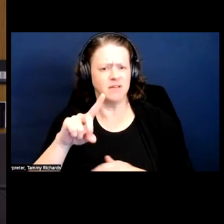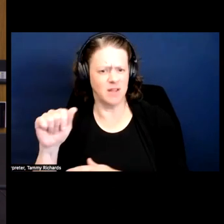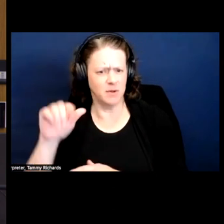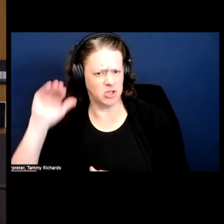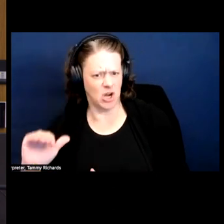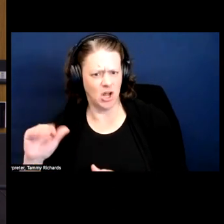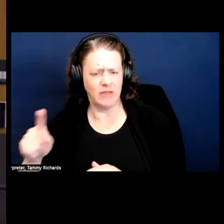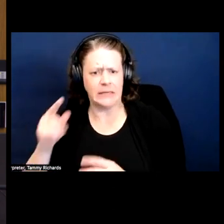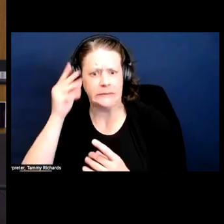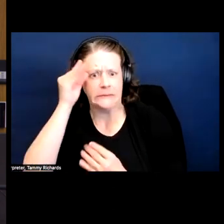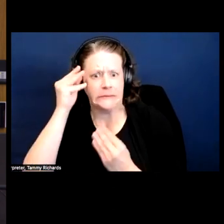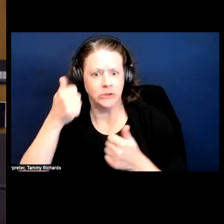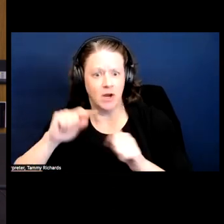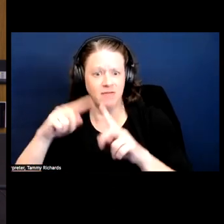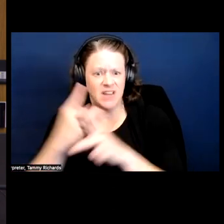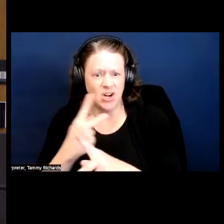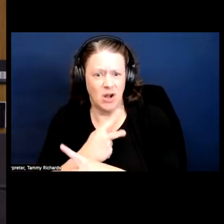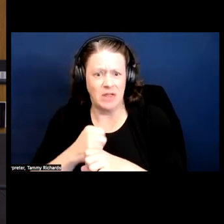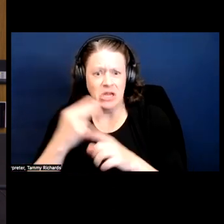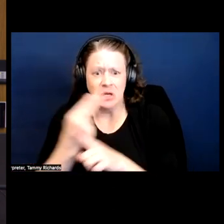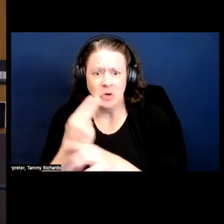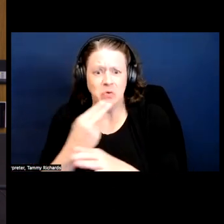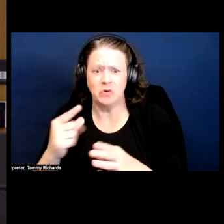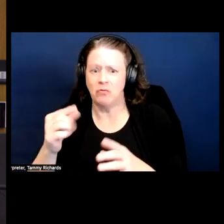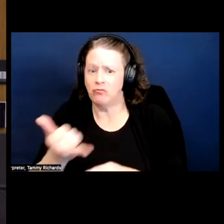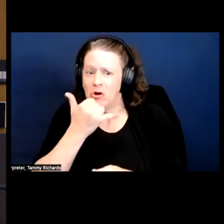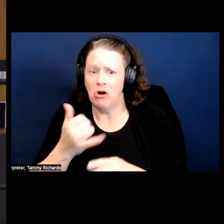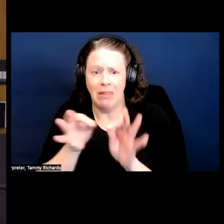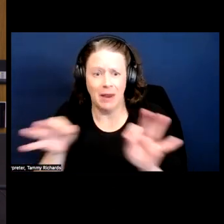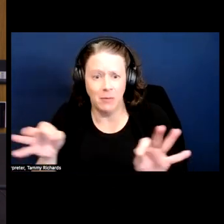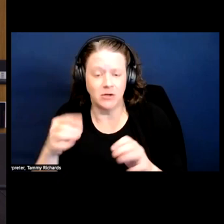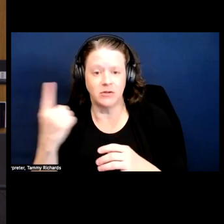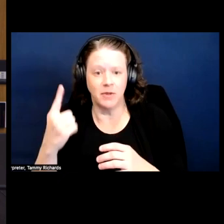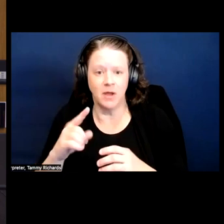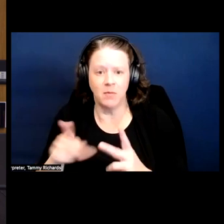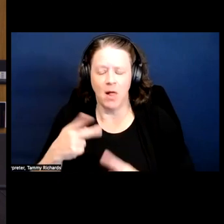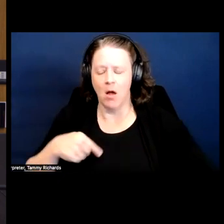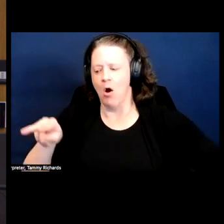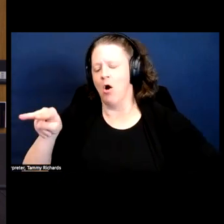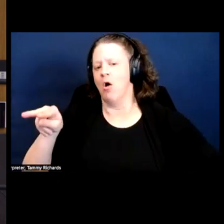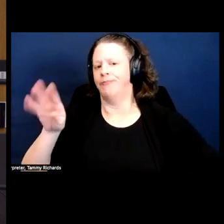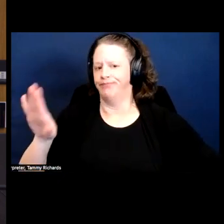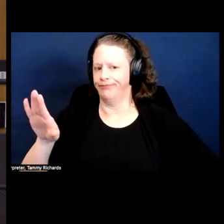language that we don't use in community and people are so quick to shut down the language